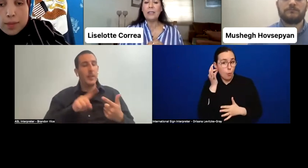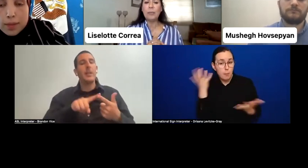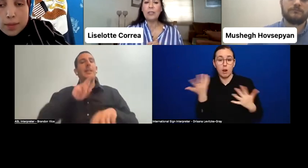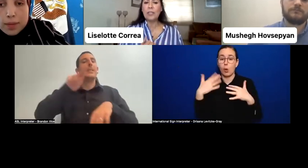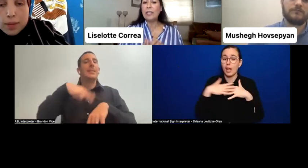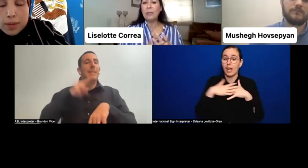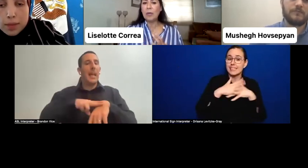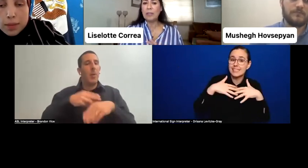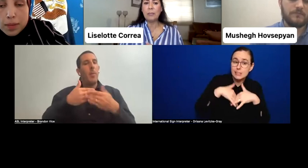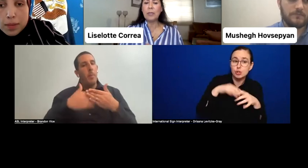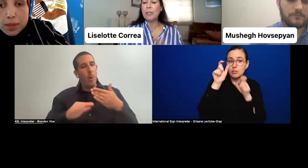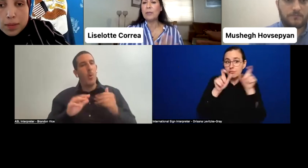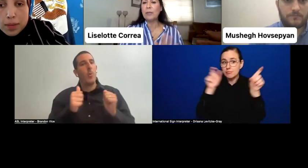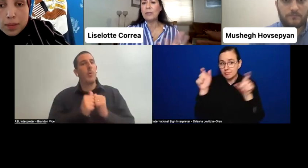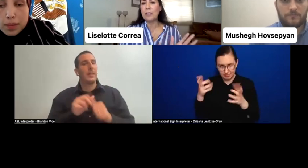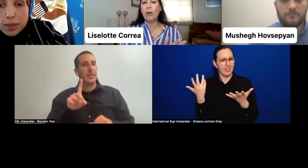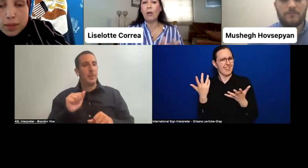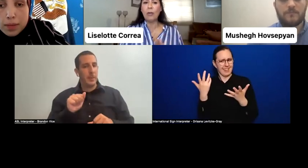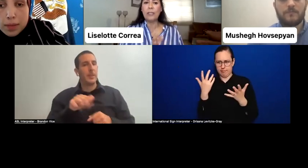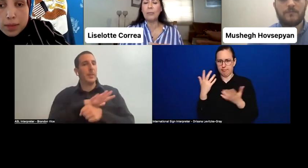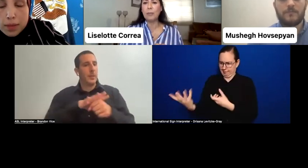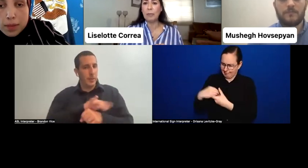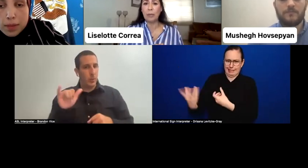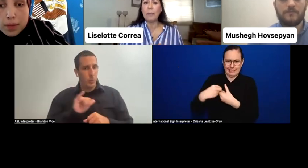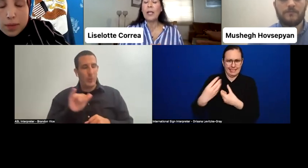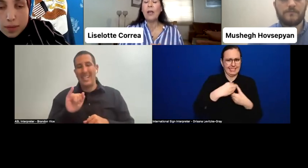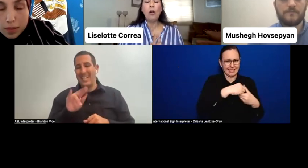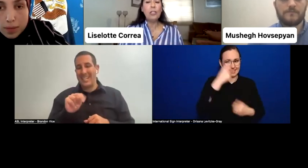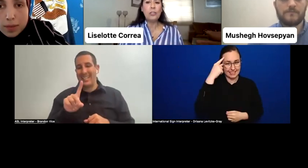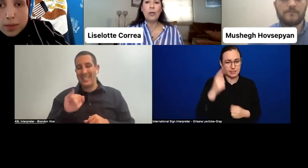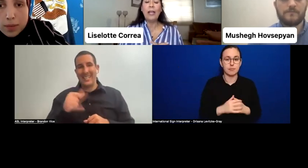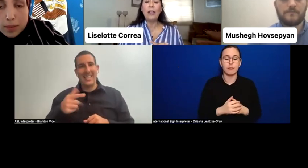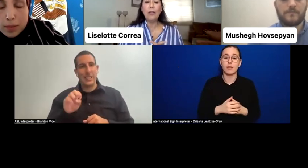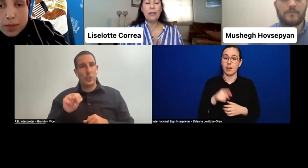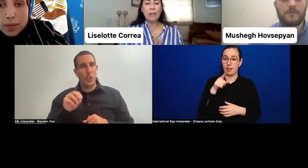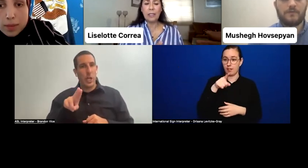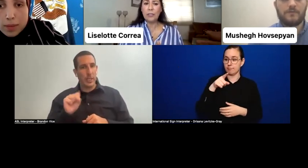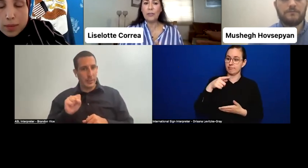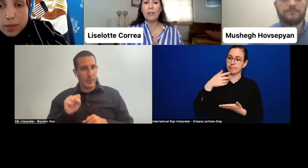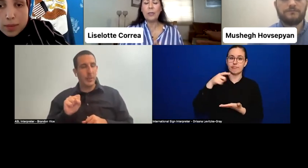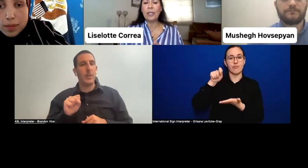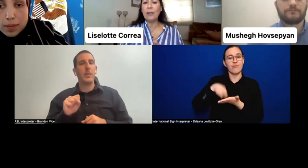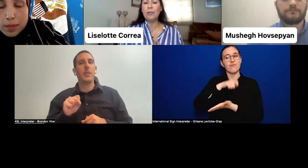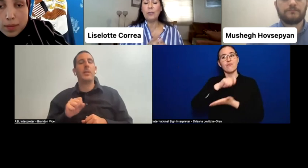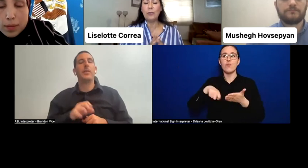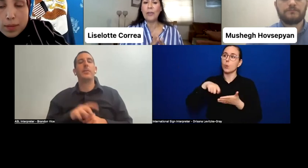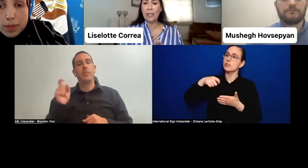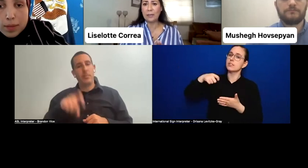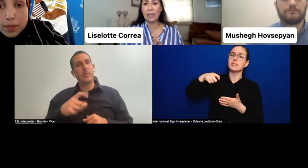because any democracy must consider all type of people. Also another issue that we have to face right